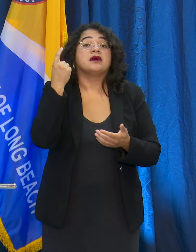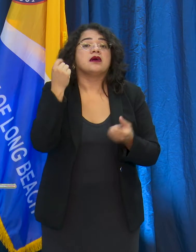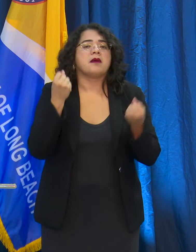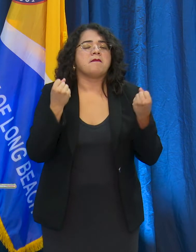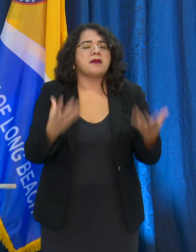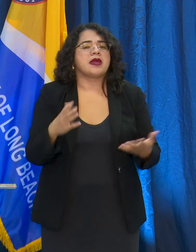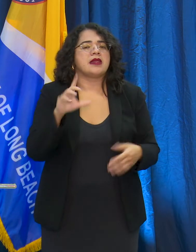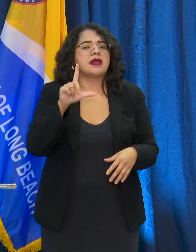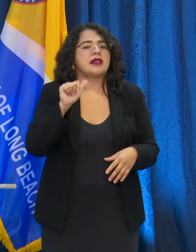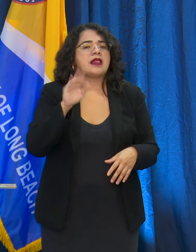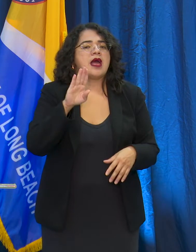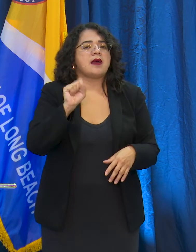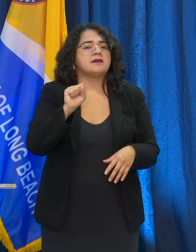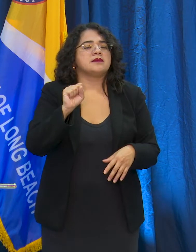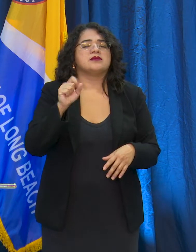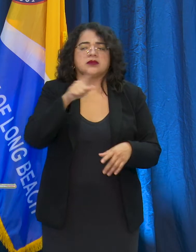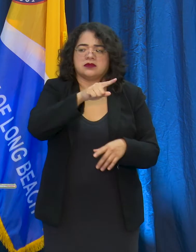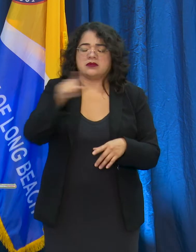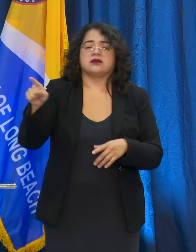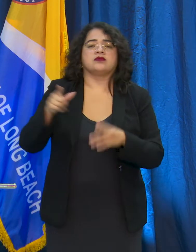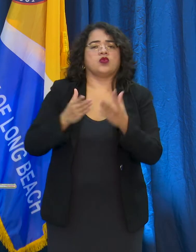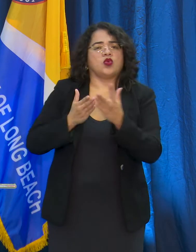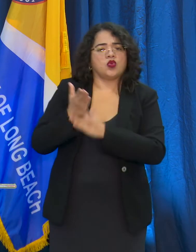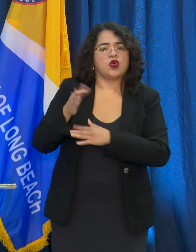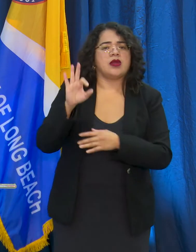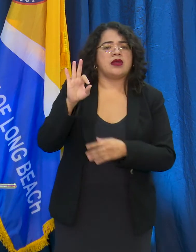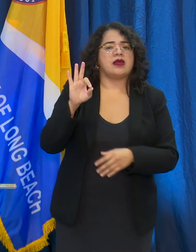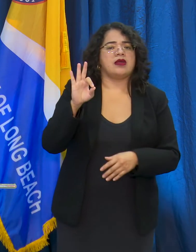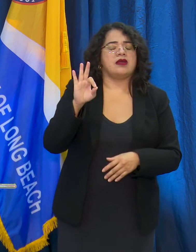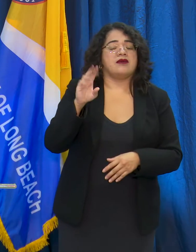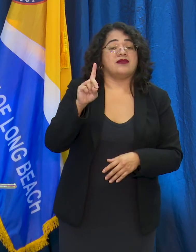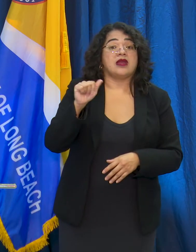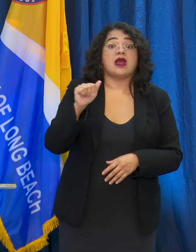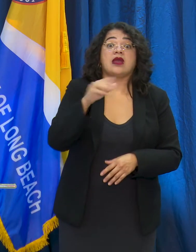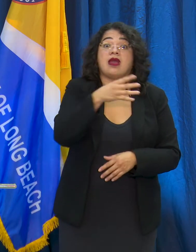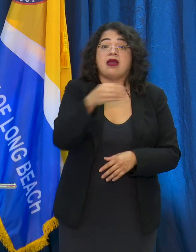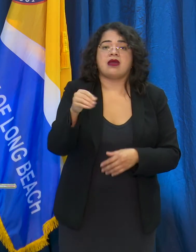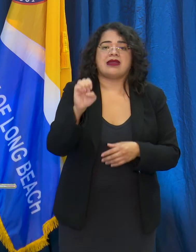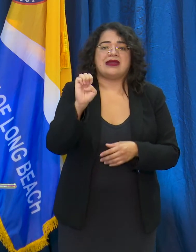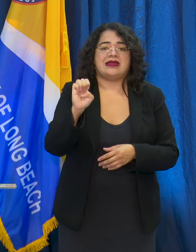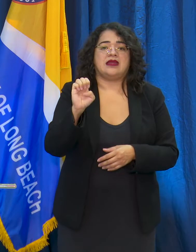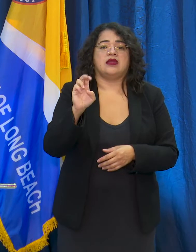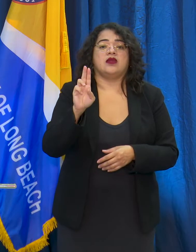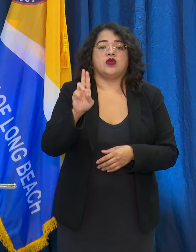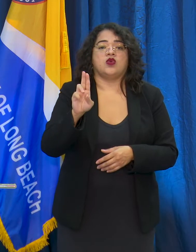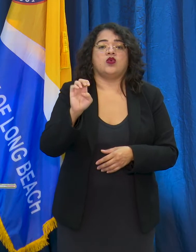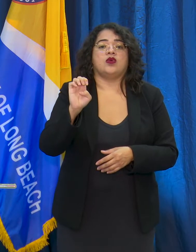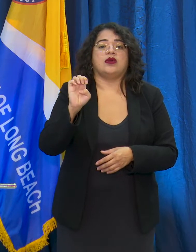that go through the FDA EUA process, and so more access to testing is